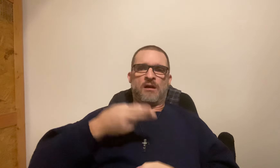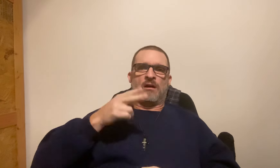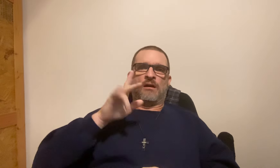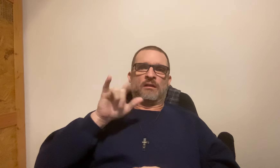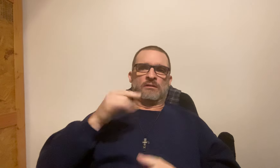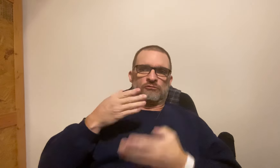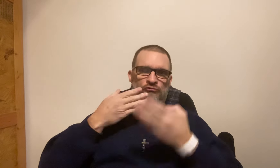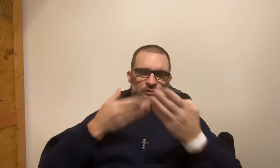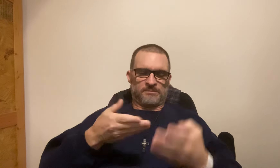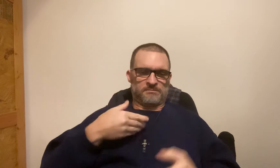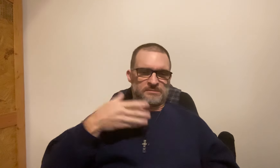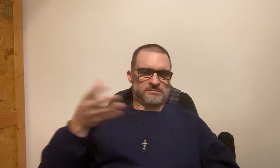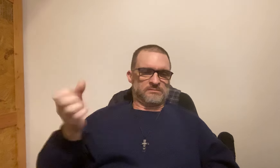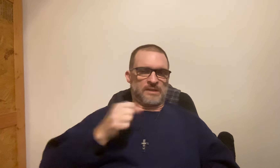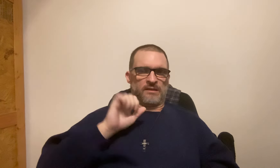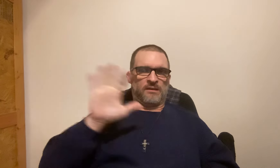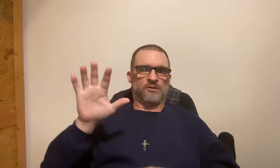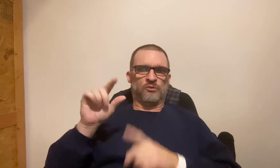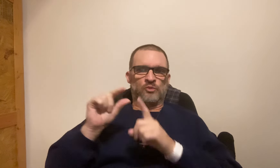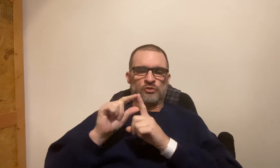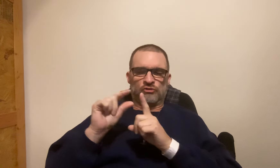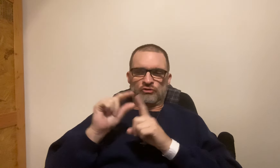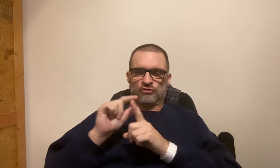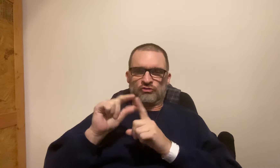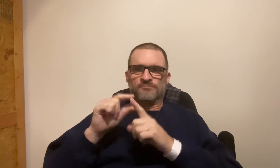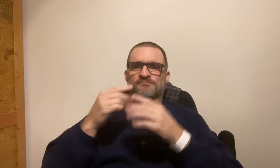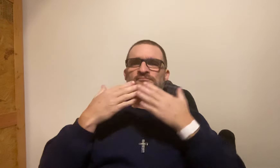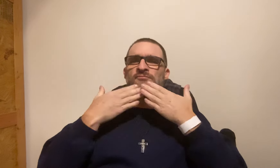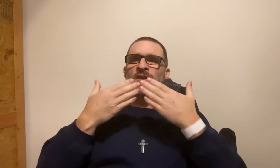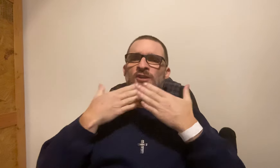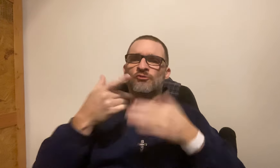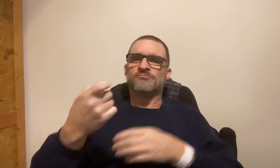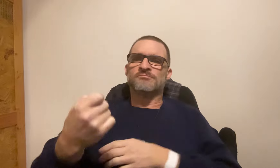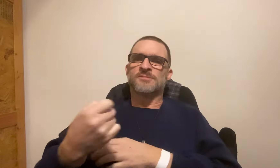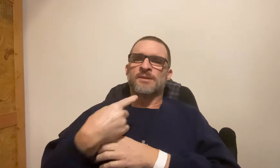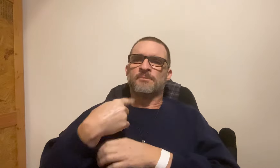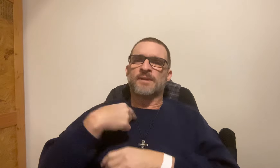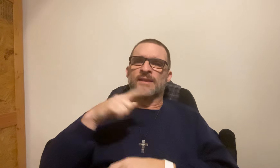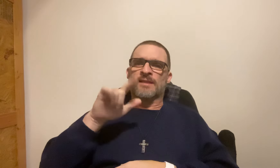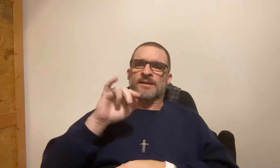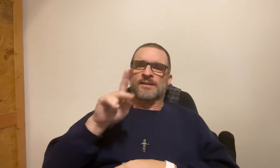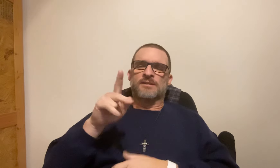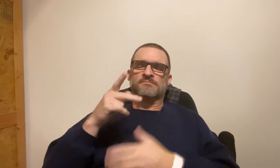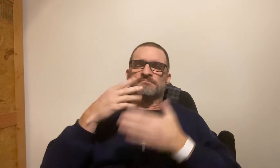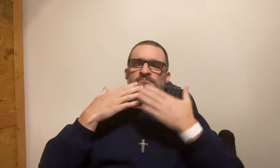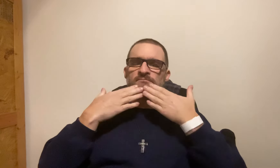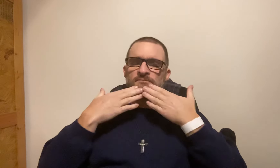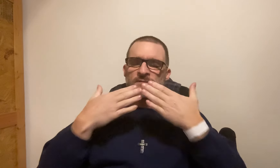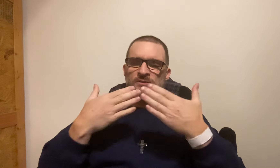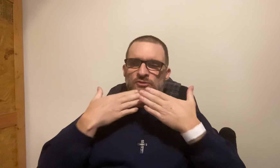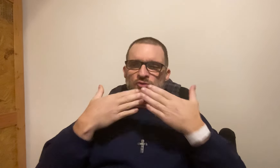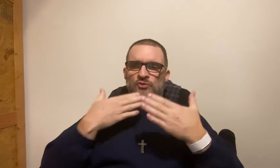It was recommended to me, highly recommended to me to take their word. Thank you for sending me the link.